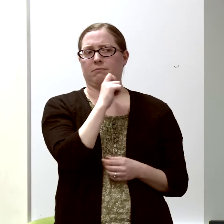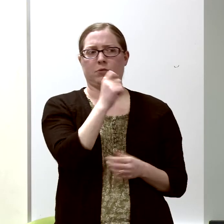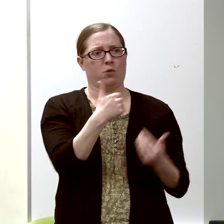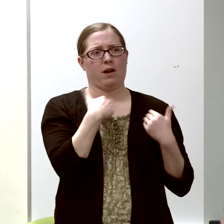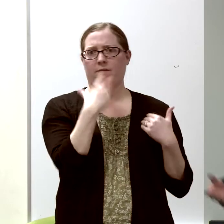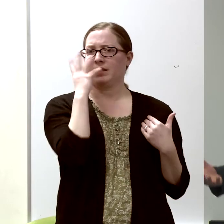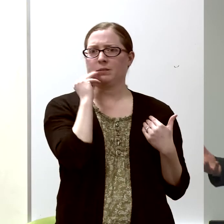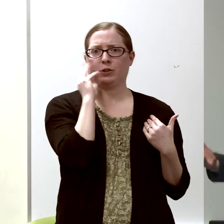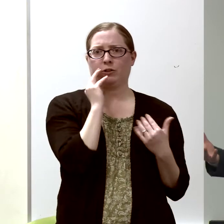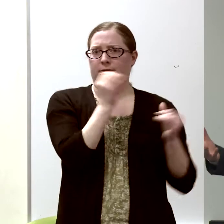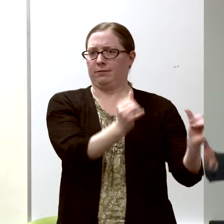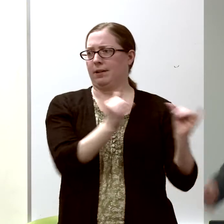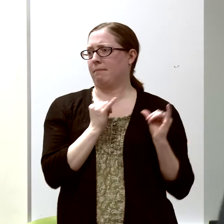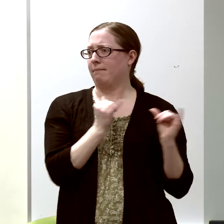in the people that I met.